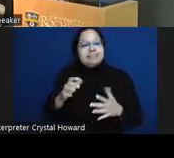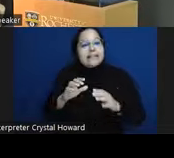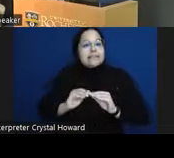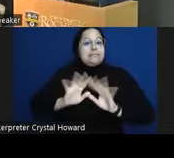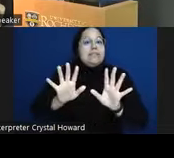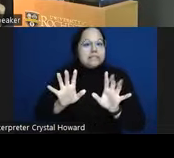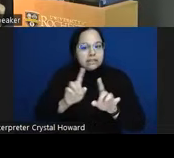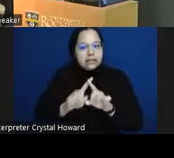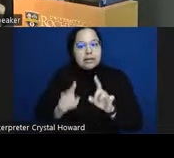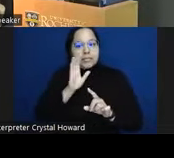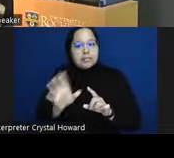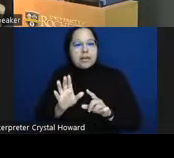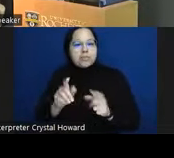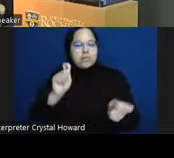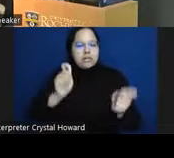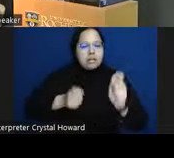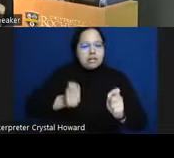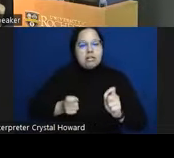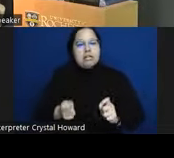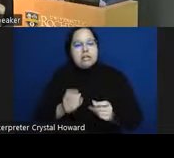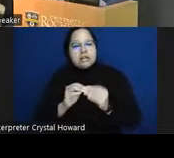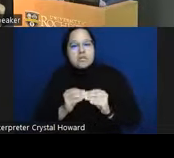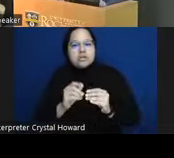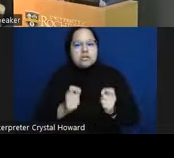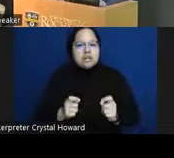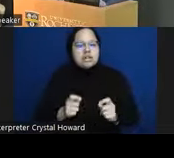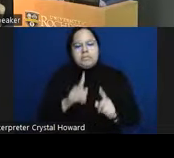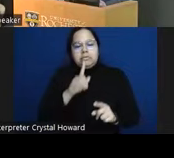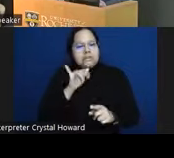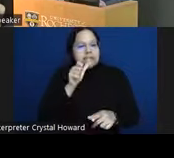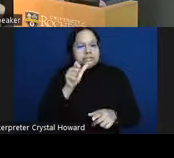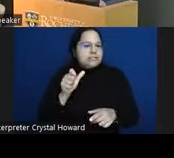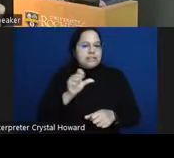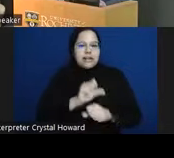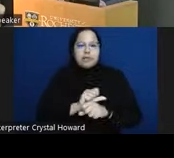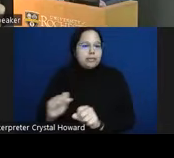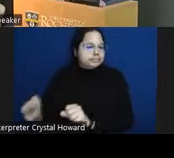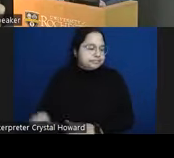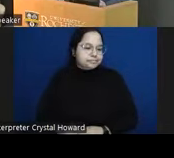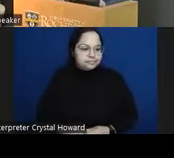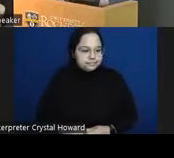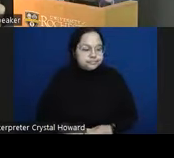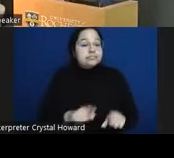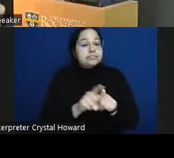numbers amount to this in the end not workable we also have this habit of relying on the assumption